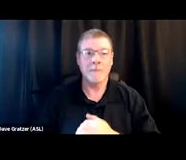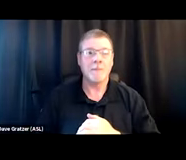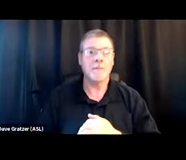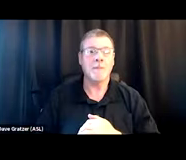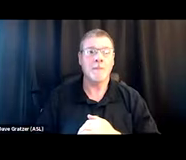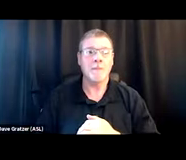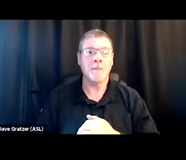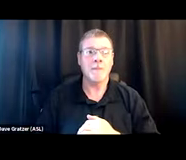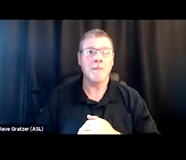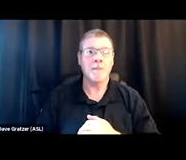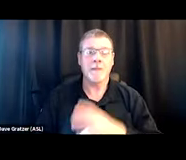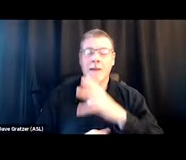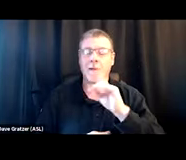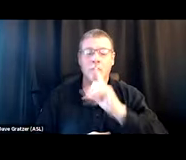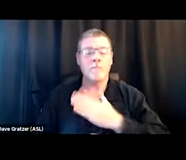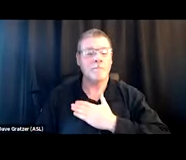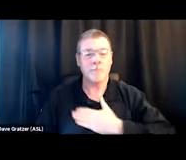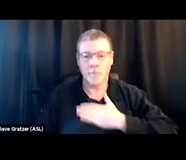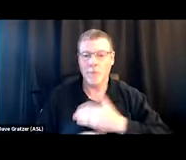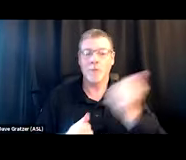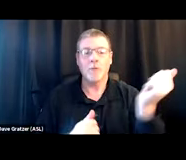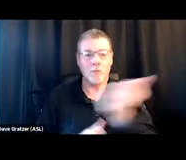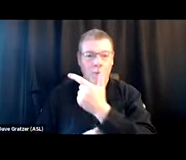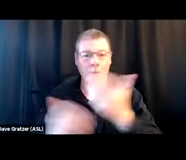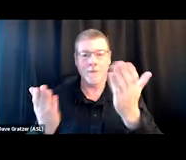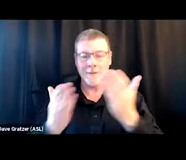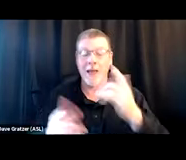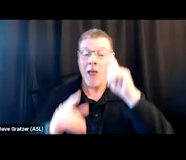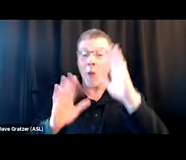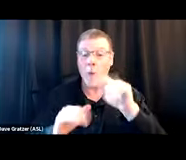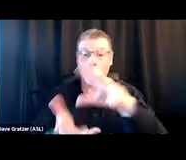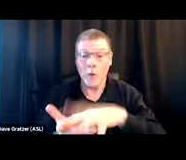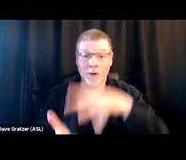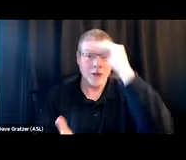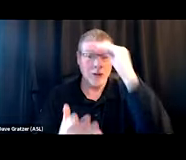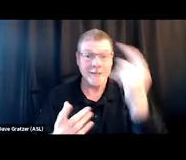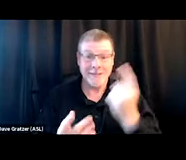and I really appreciate having you all here. I hope you walked away with some things to think about,